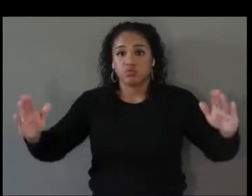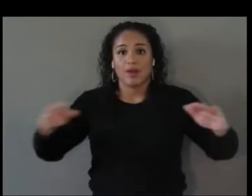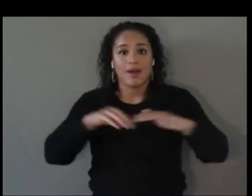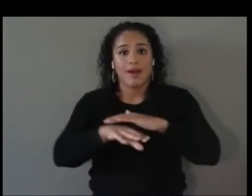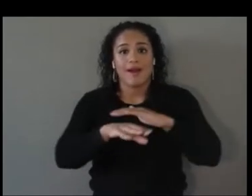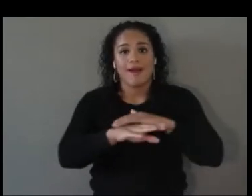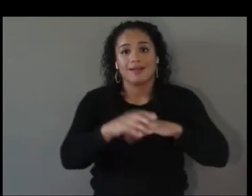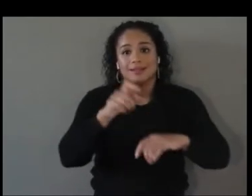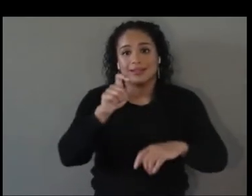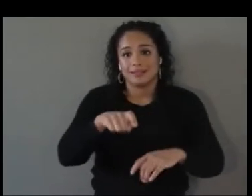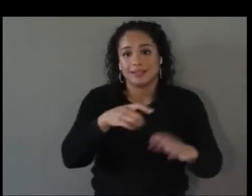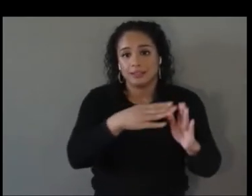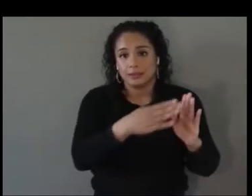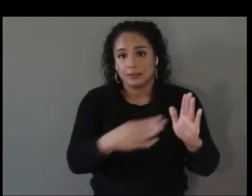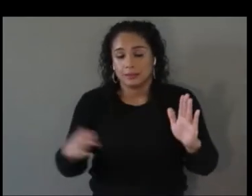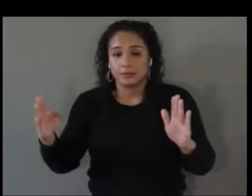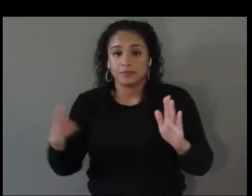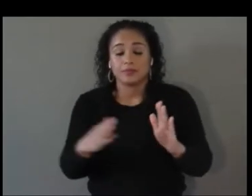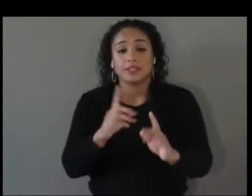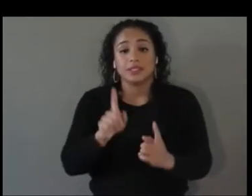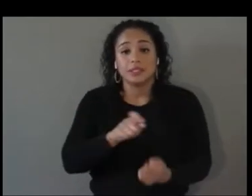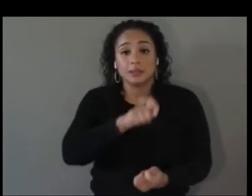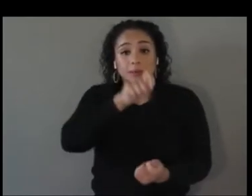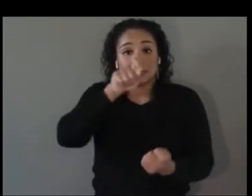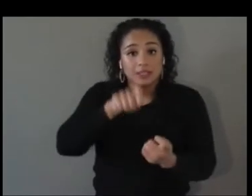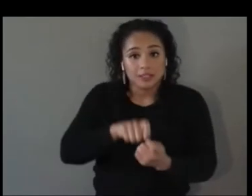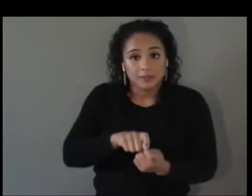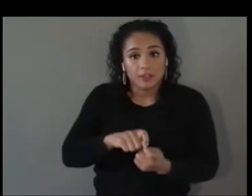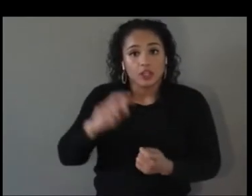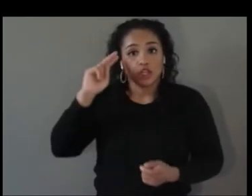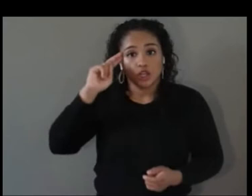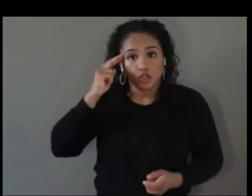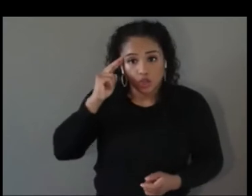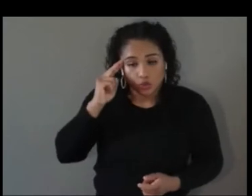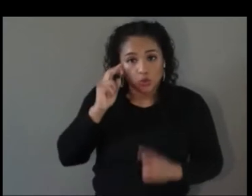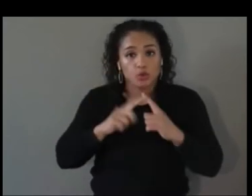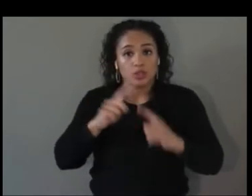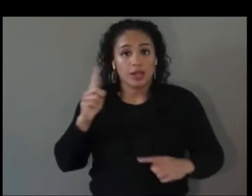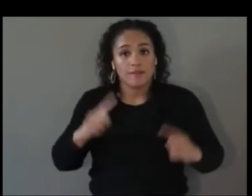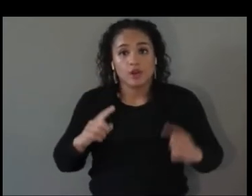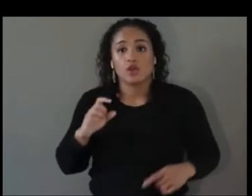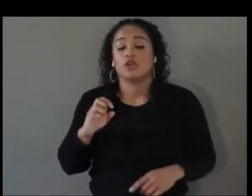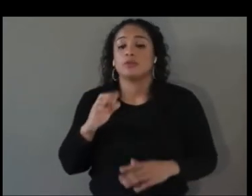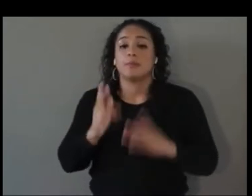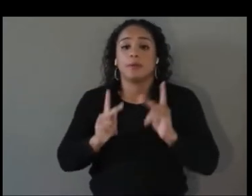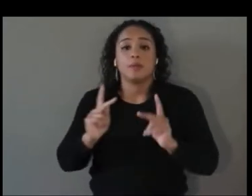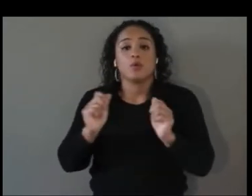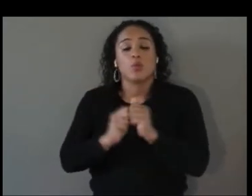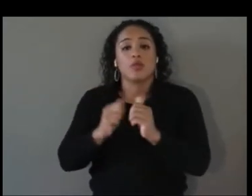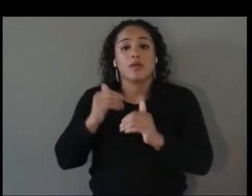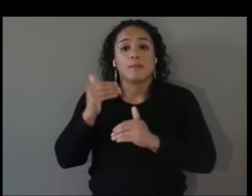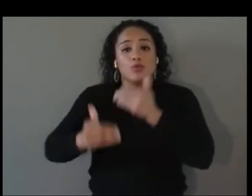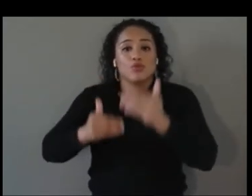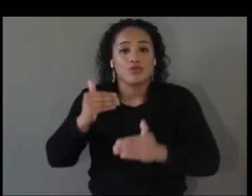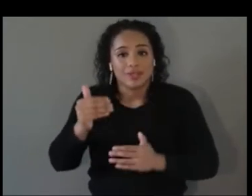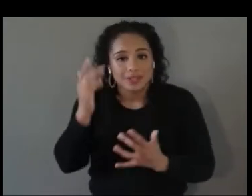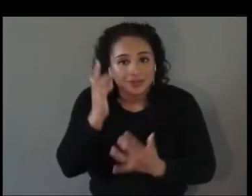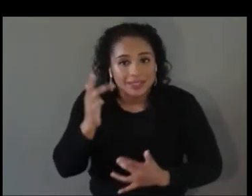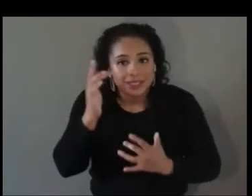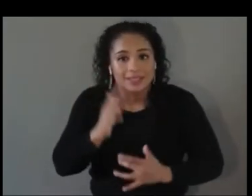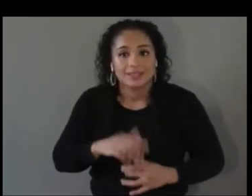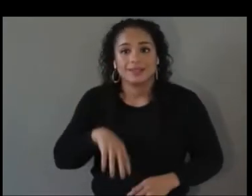specifically neurodiverse and individuals with progressive disorders like ALS, or brain stem strokes, or acquired disorders,